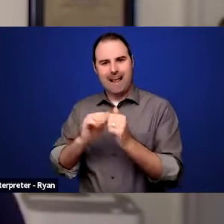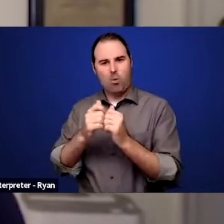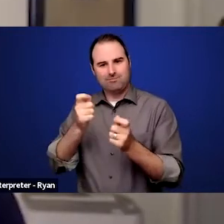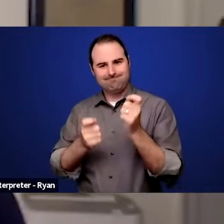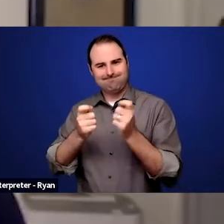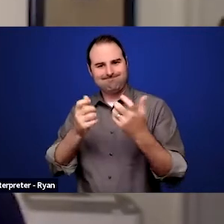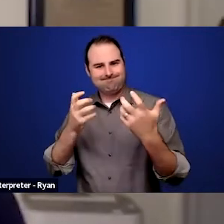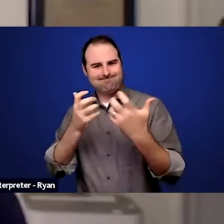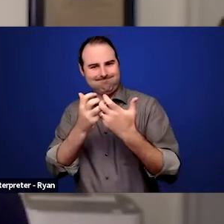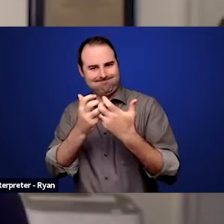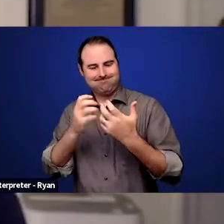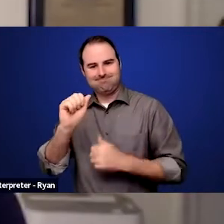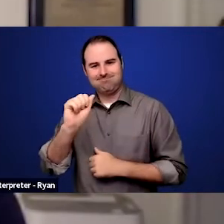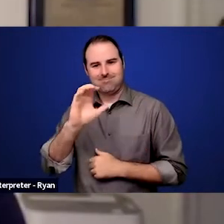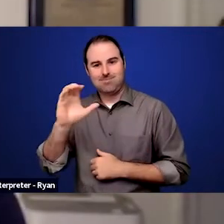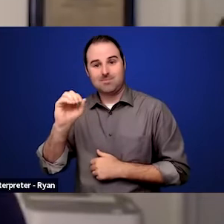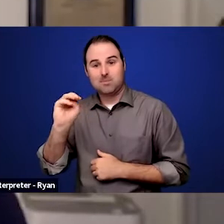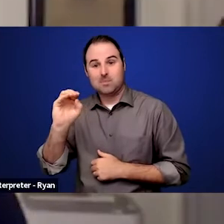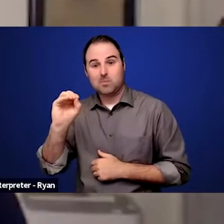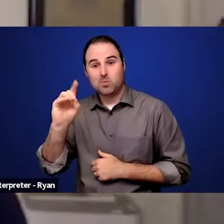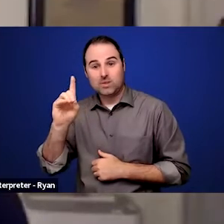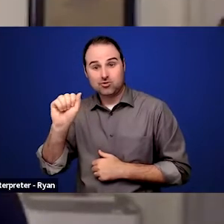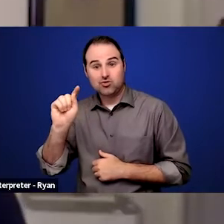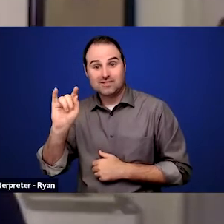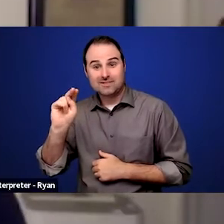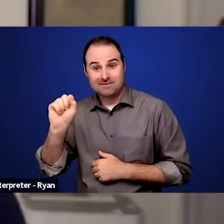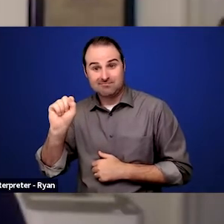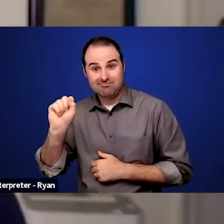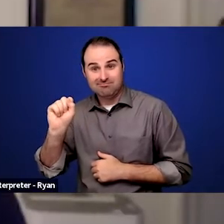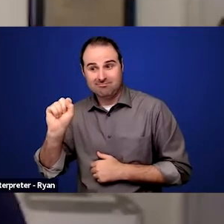not to reject the student but to ensure the student